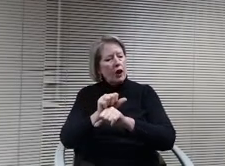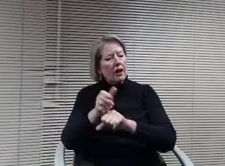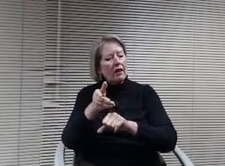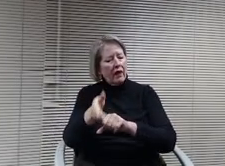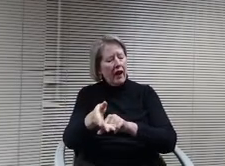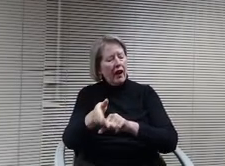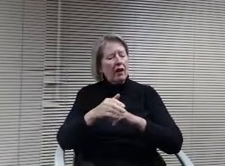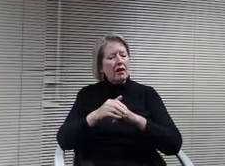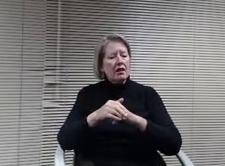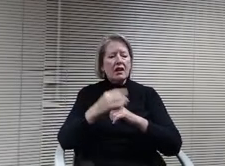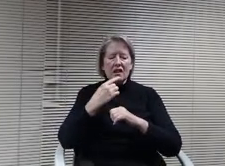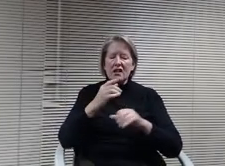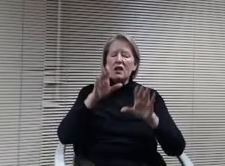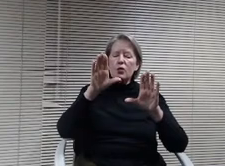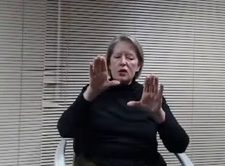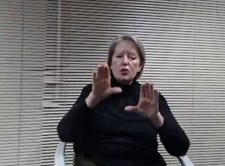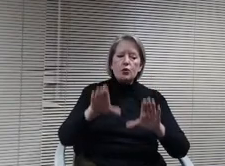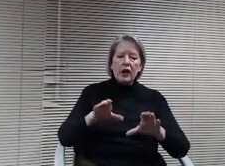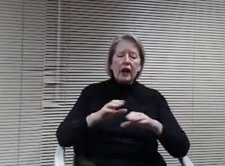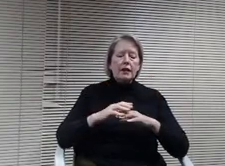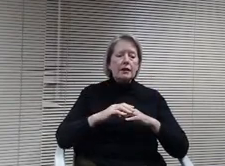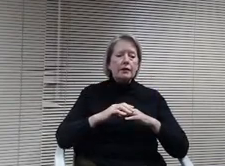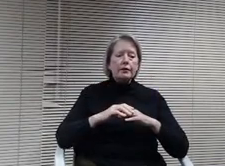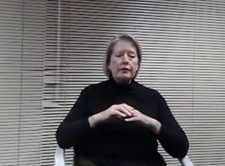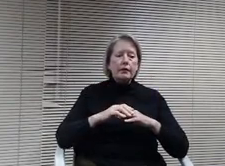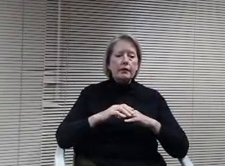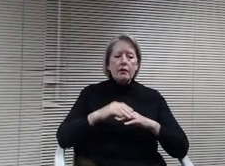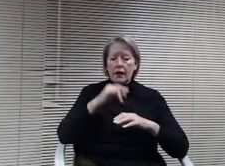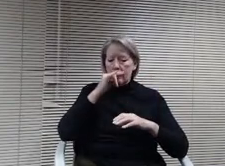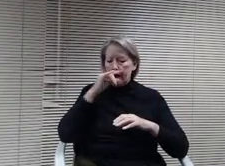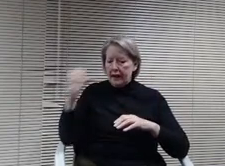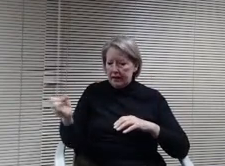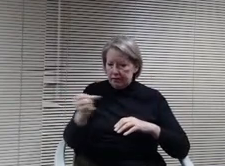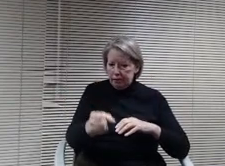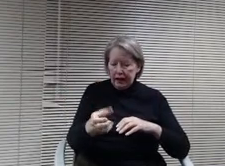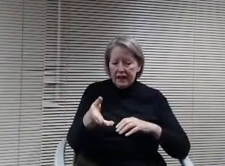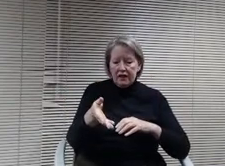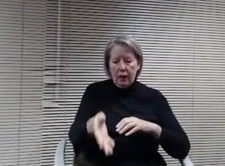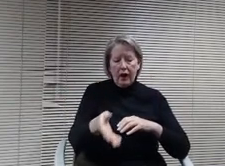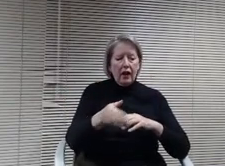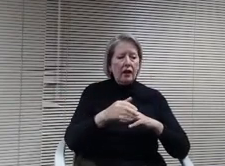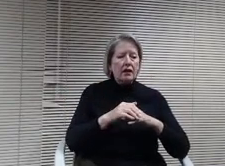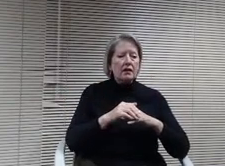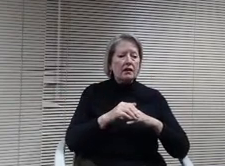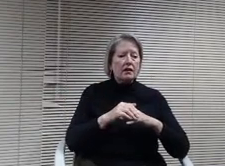them and in places that kids in the program and so. I looked at this.